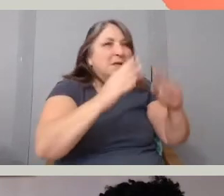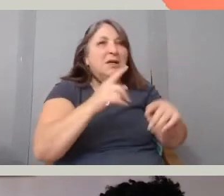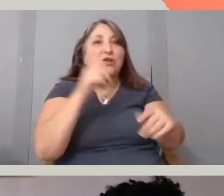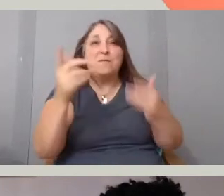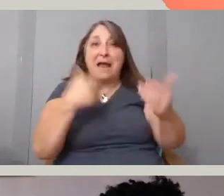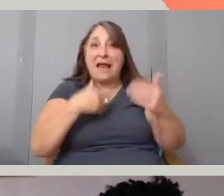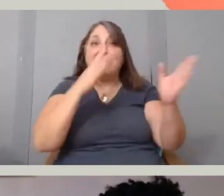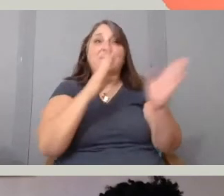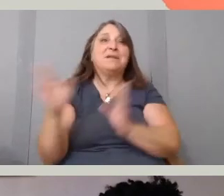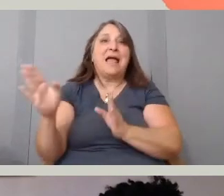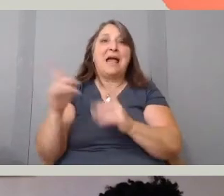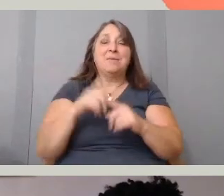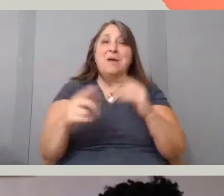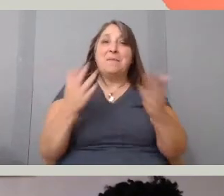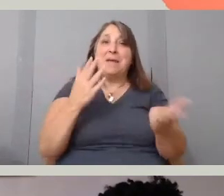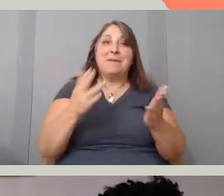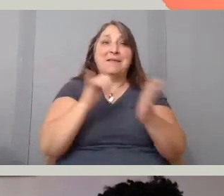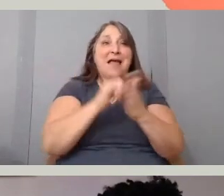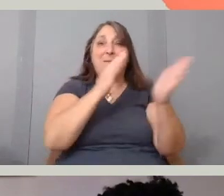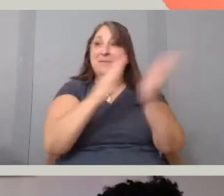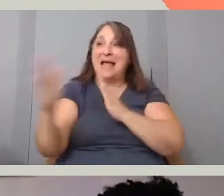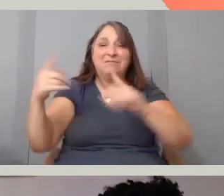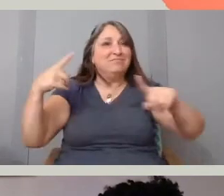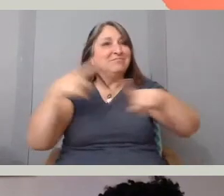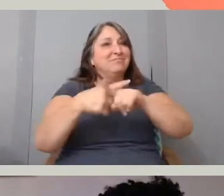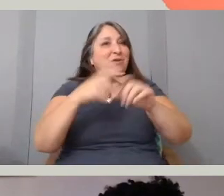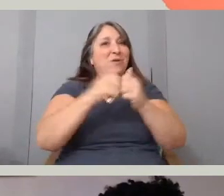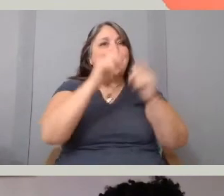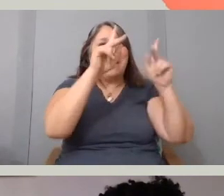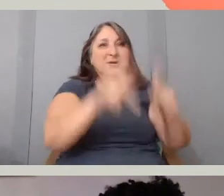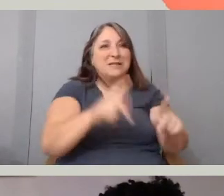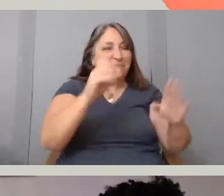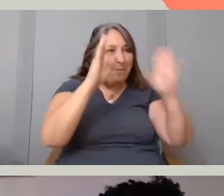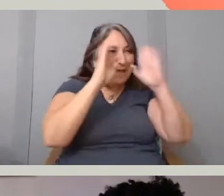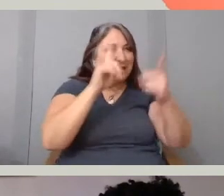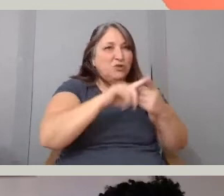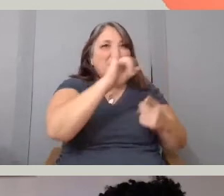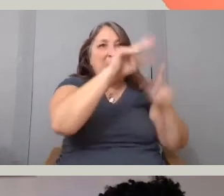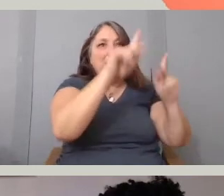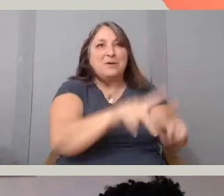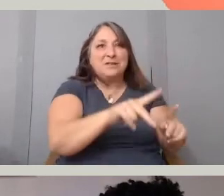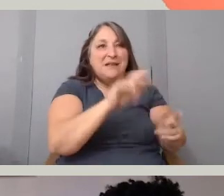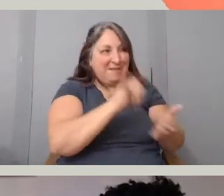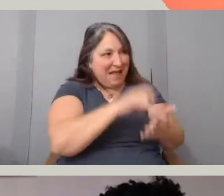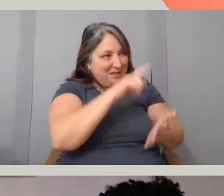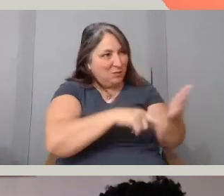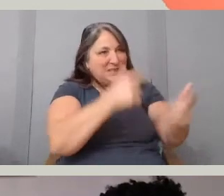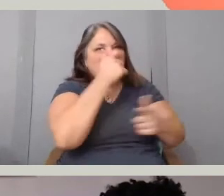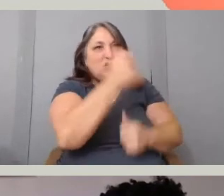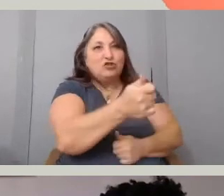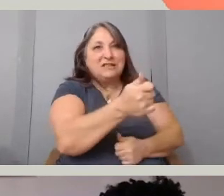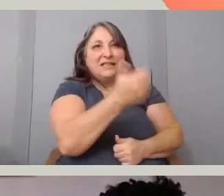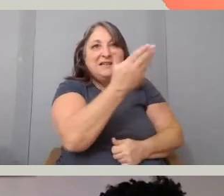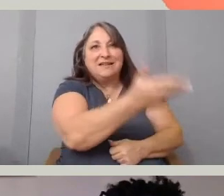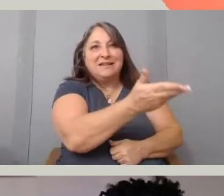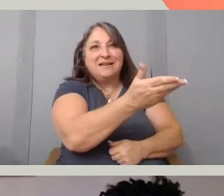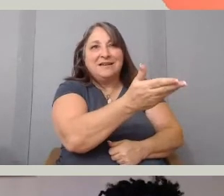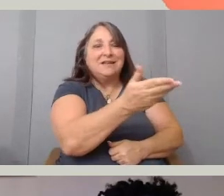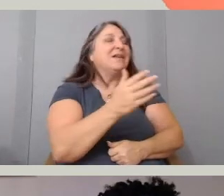like it might not actually coincide with that person. You have to pay attention to that person because they are what's interesting. And your job is to create a connection